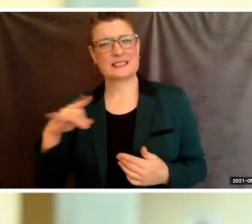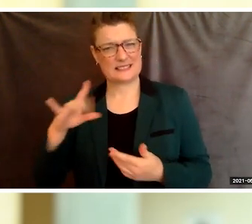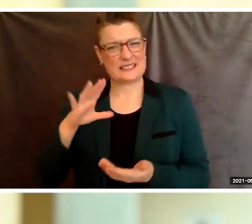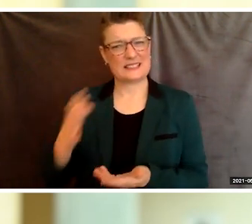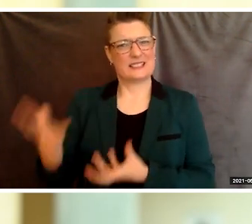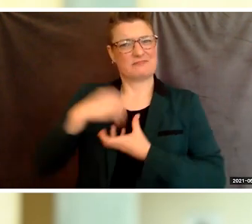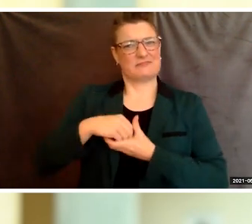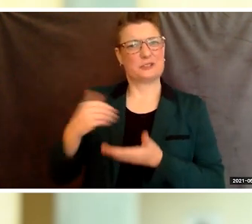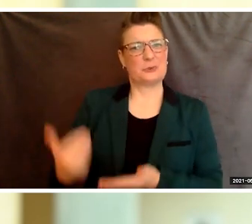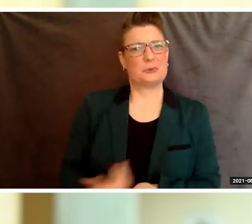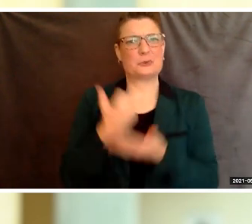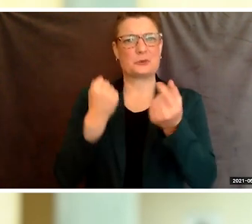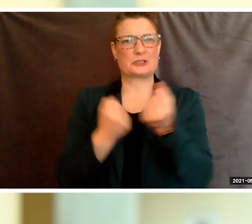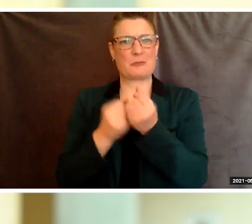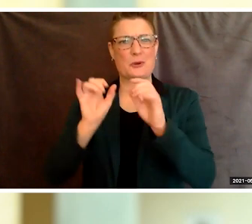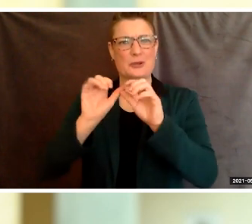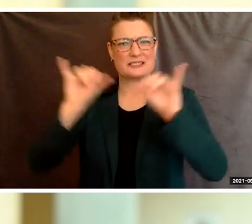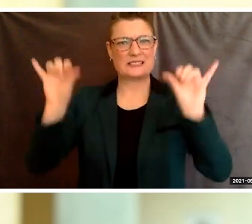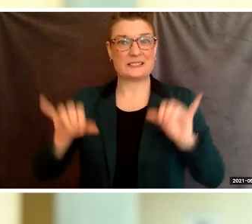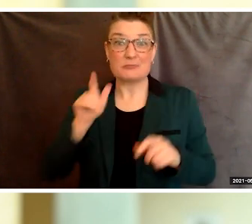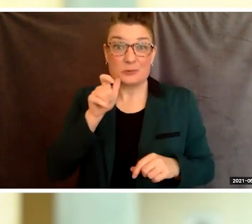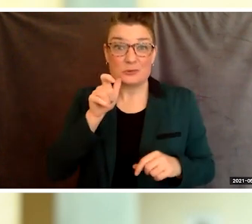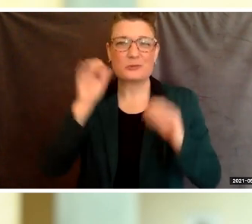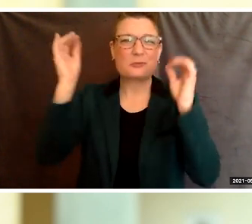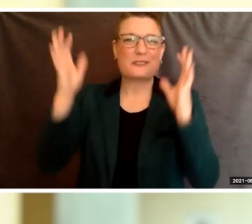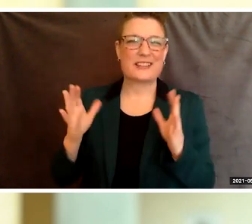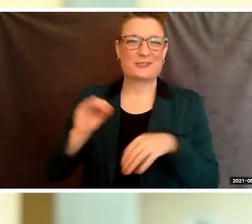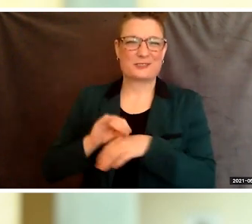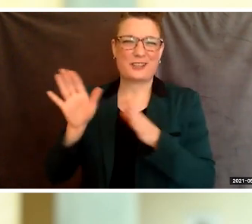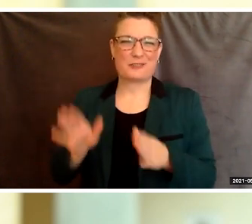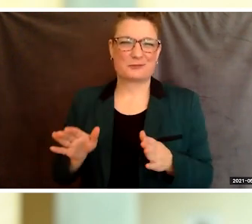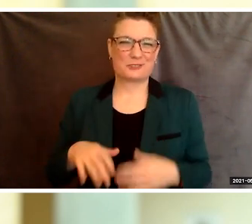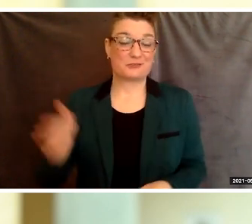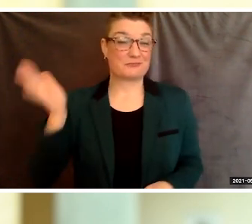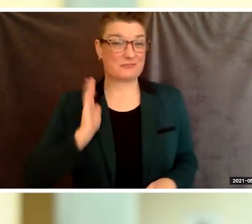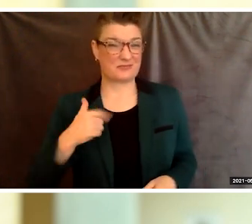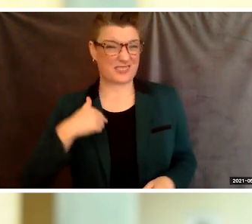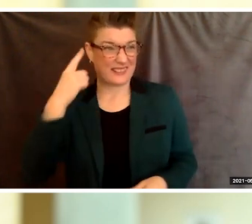my professors and my counselors. I used to think that asking for help is a sign of weakness,